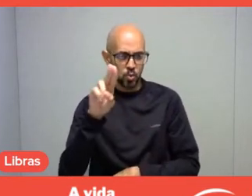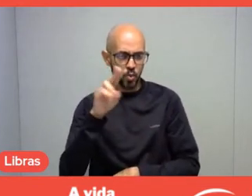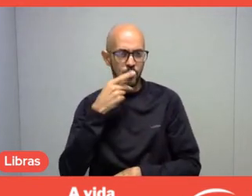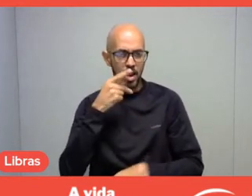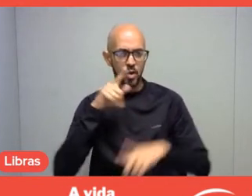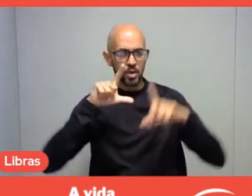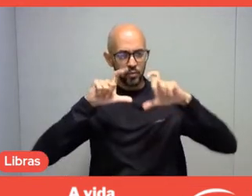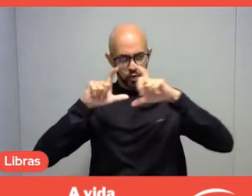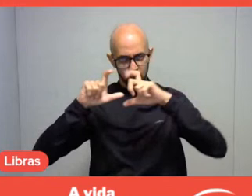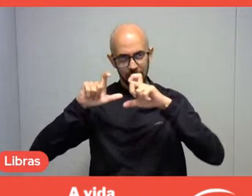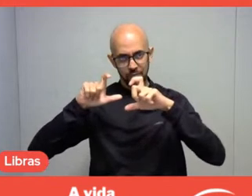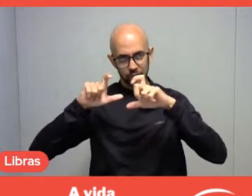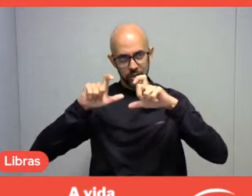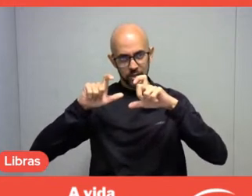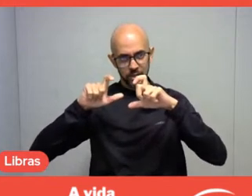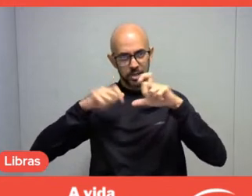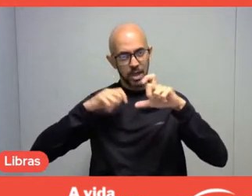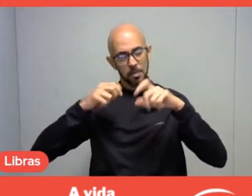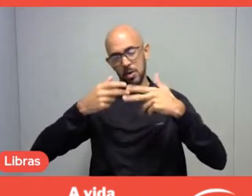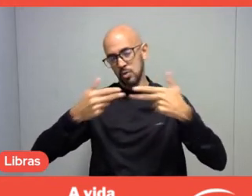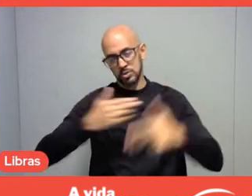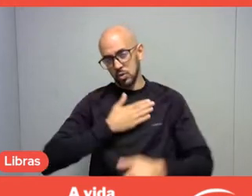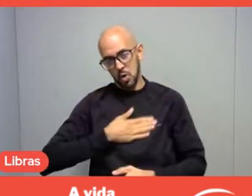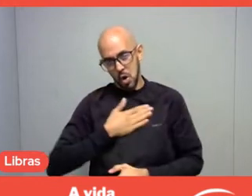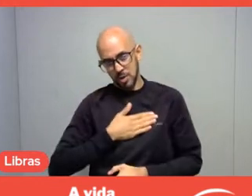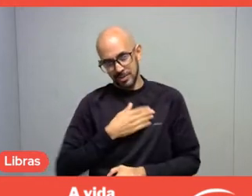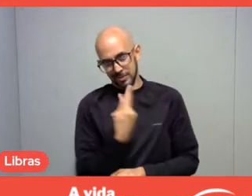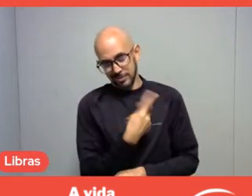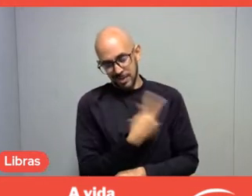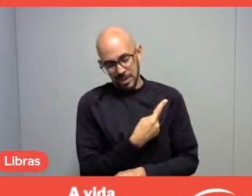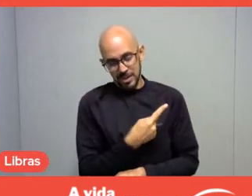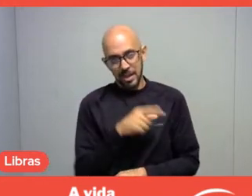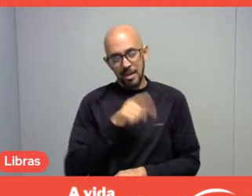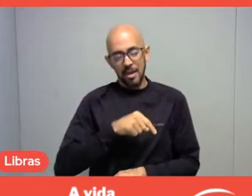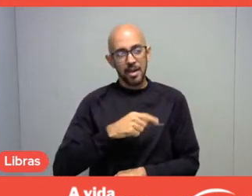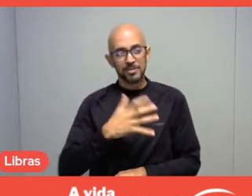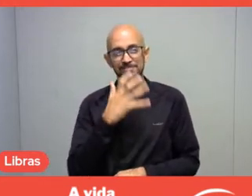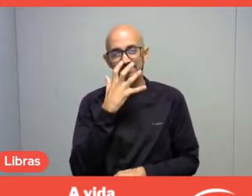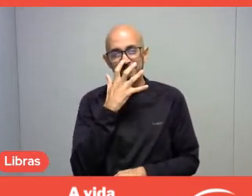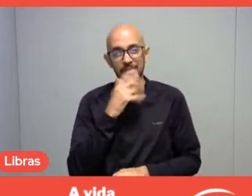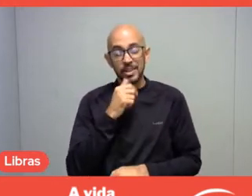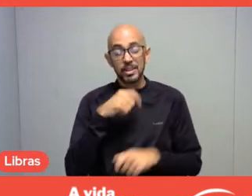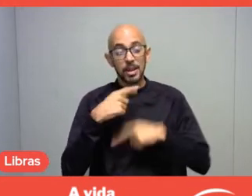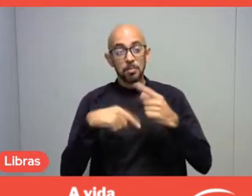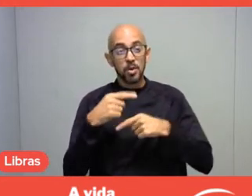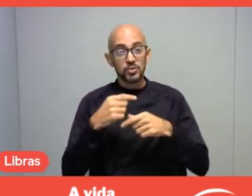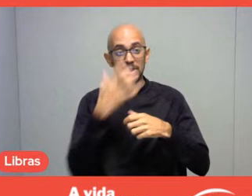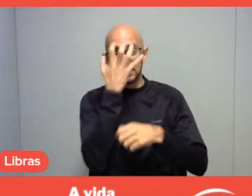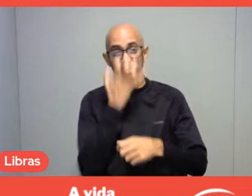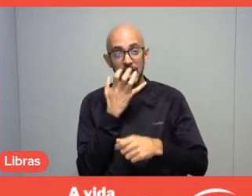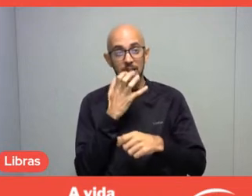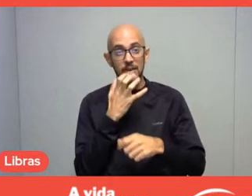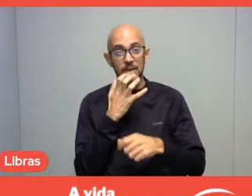He said something very interesting: "The hobby becomes so serious that it often turns into a profession".